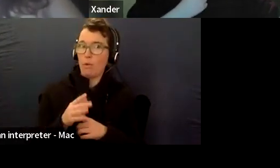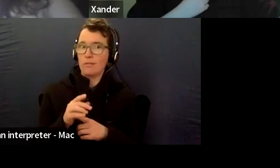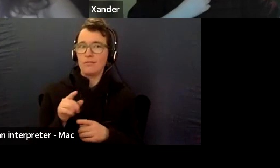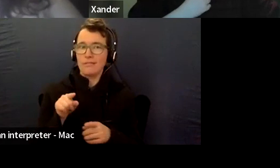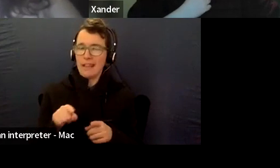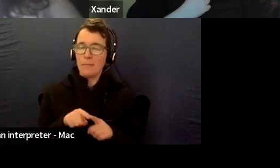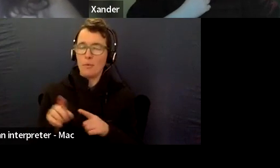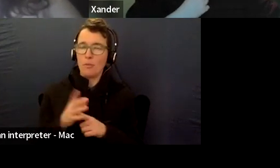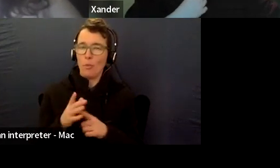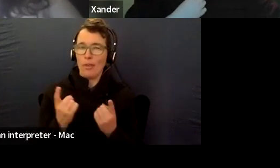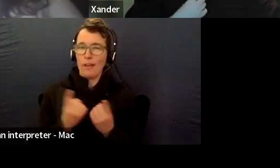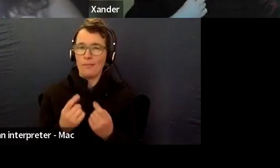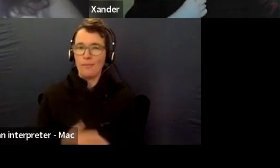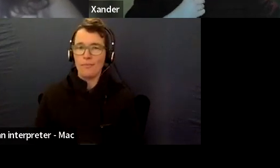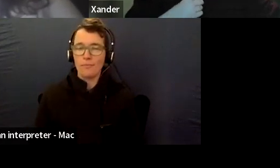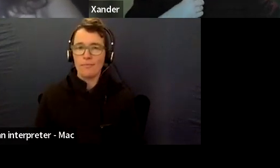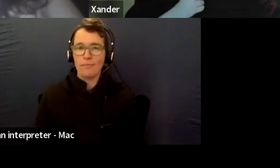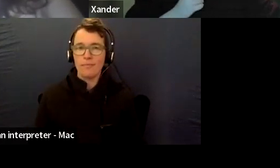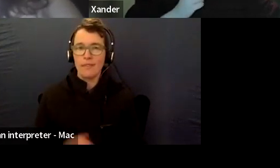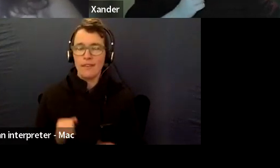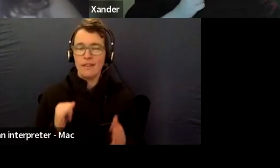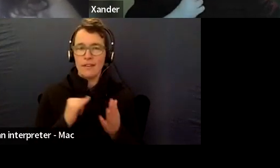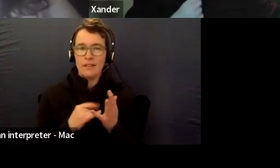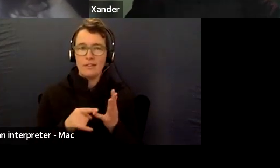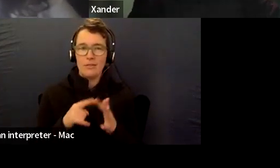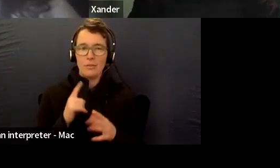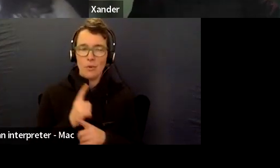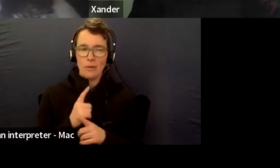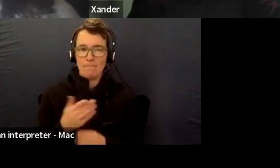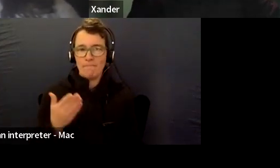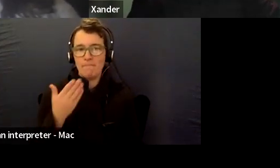Thank you. That's it. That's a great point.